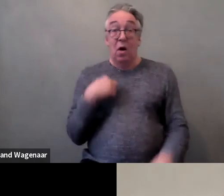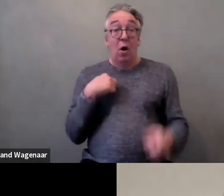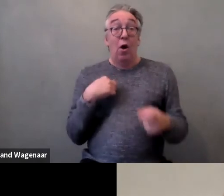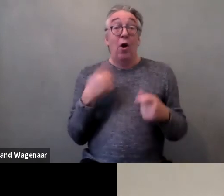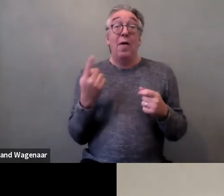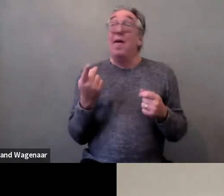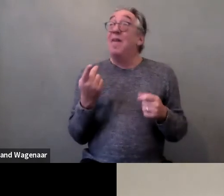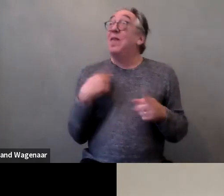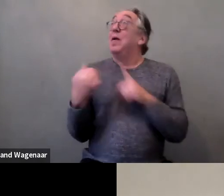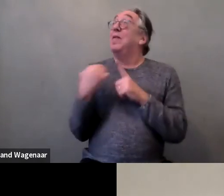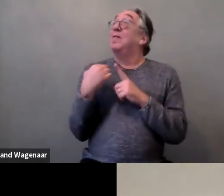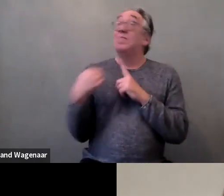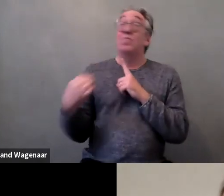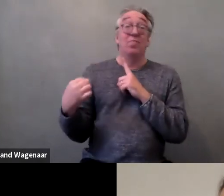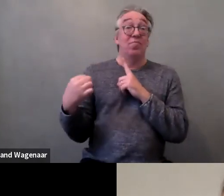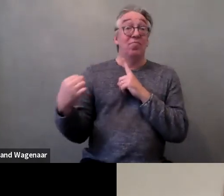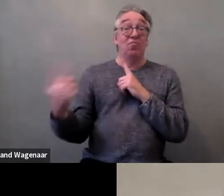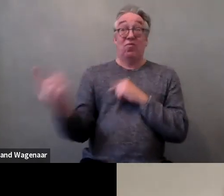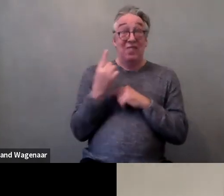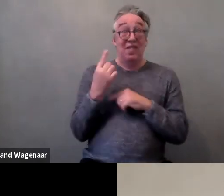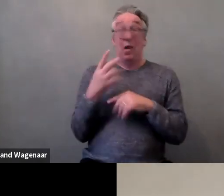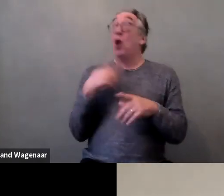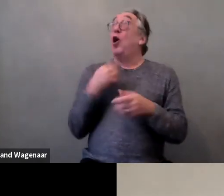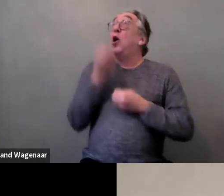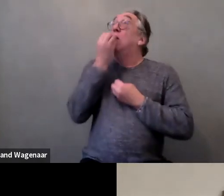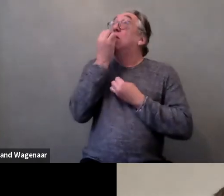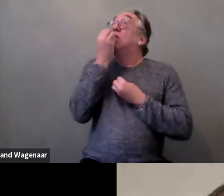In a meeting with women with intellectual disabilities,